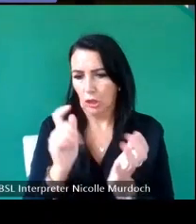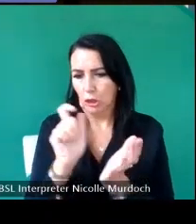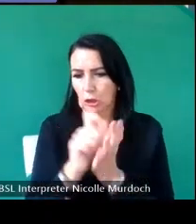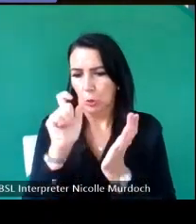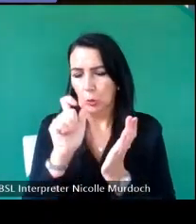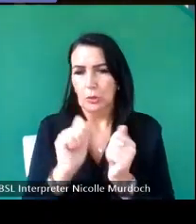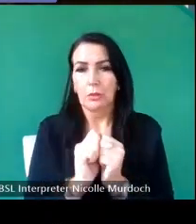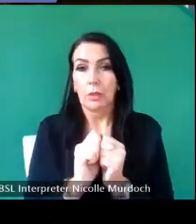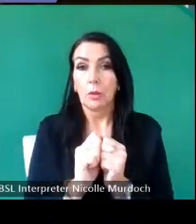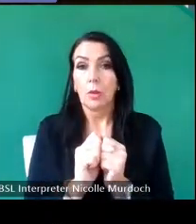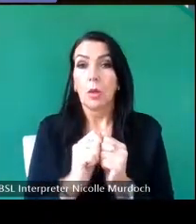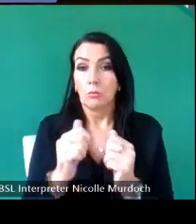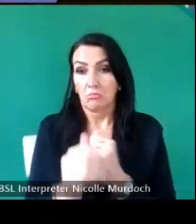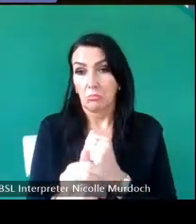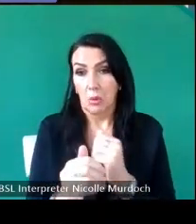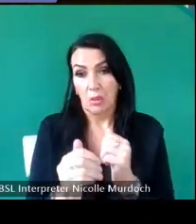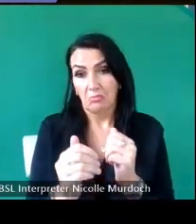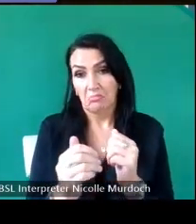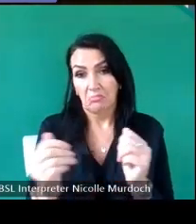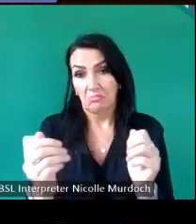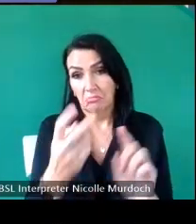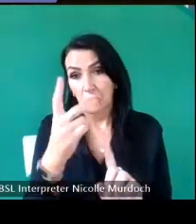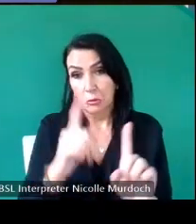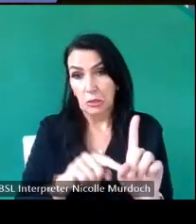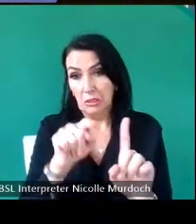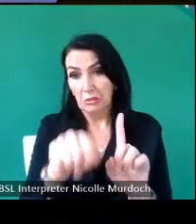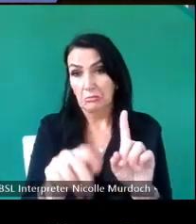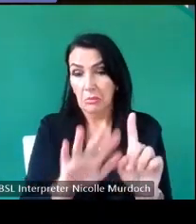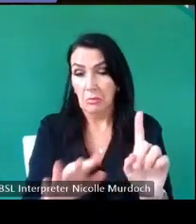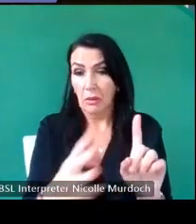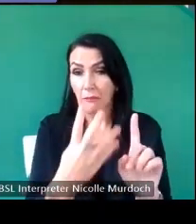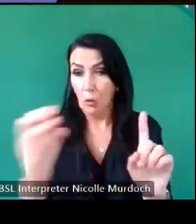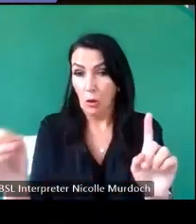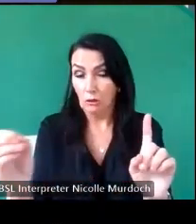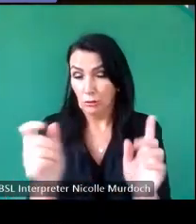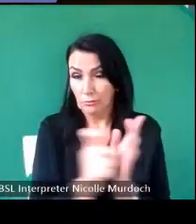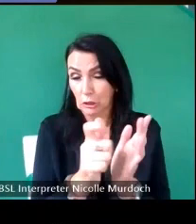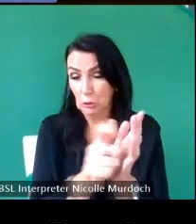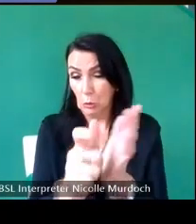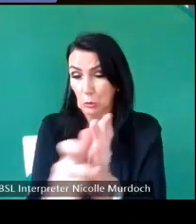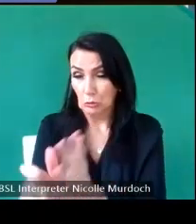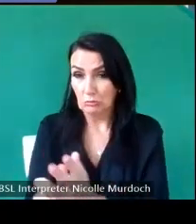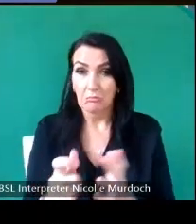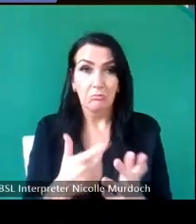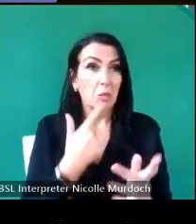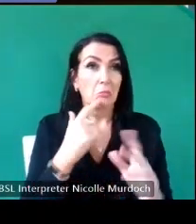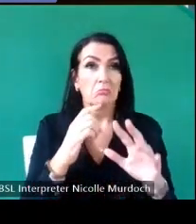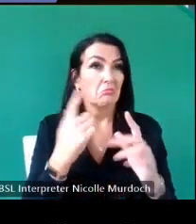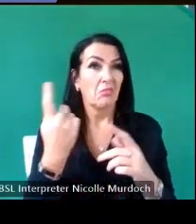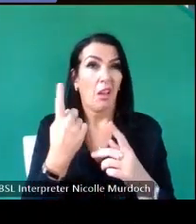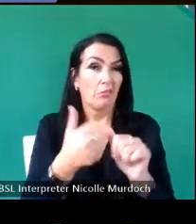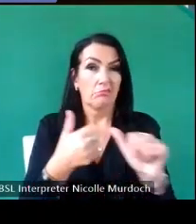400 of them will have been sold uh and uh some will go into other use some will uh be partial